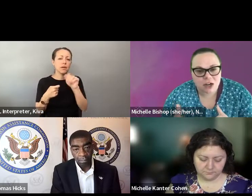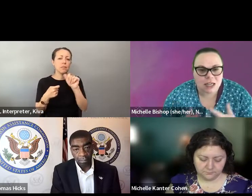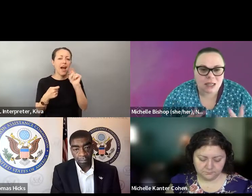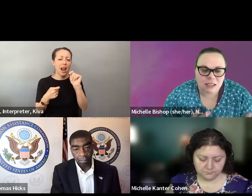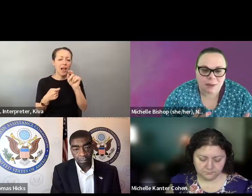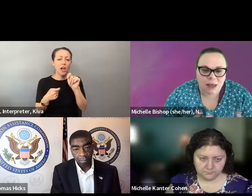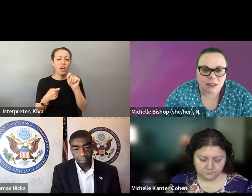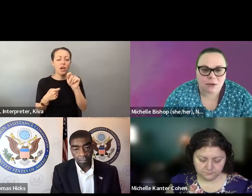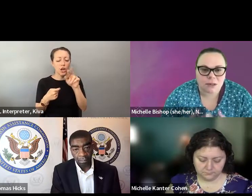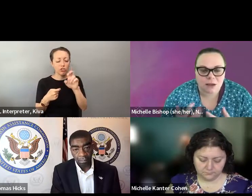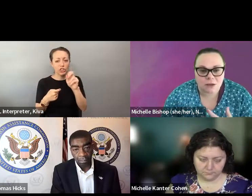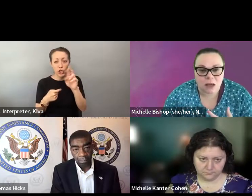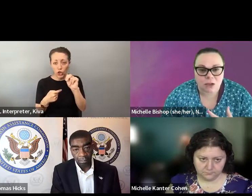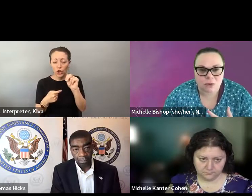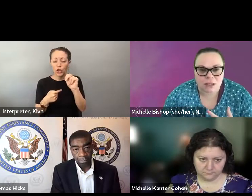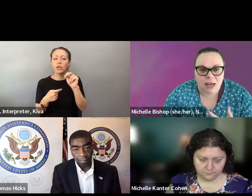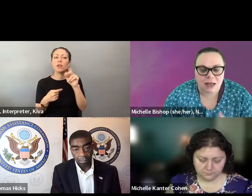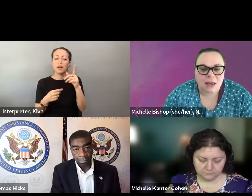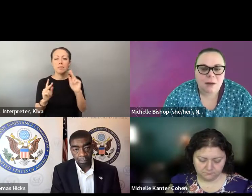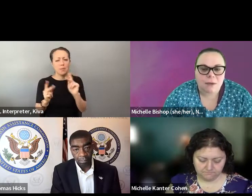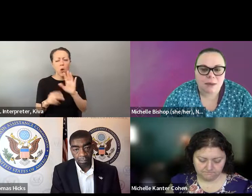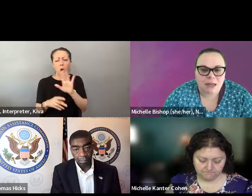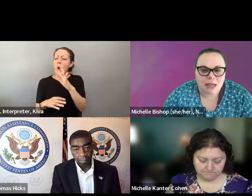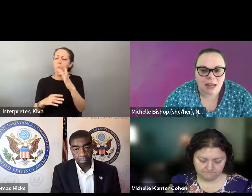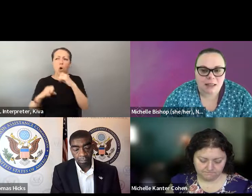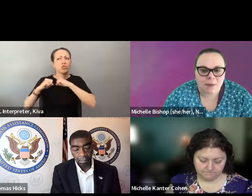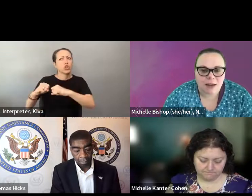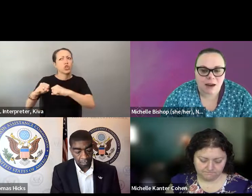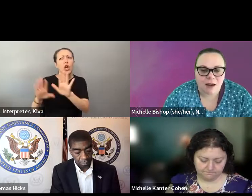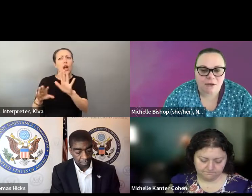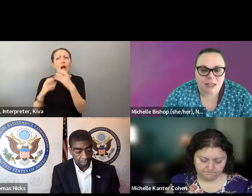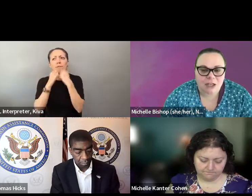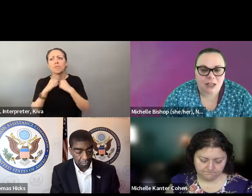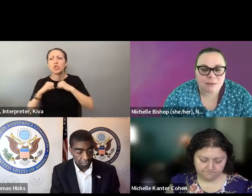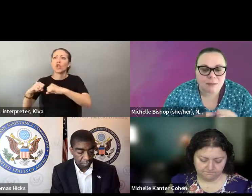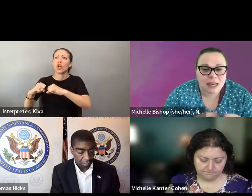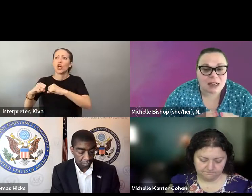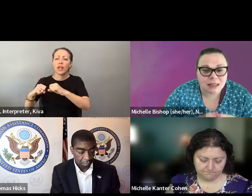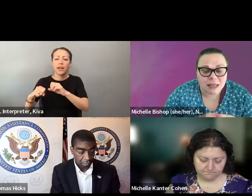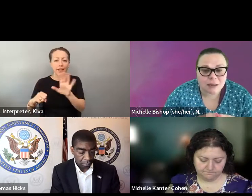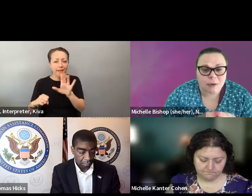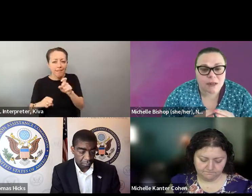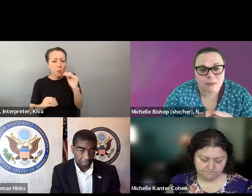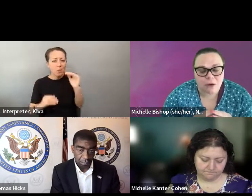So We had a lot of really great back and forth, about, especially when it came to electronic ballot, return. electronic ballot return, the accessibility versus the The accessibility versus the security and the need to balance those. security and the need to balance those, and there's a lot of truth to that. But something that has to come out